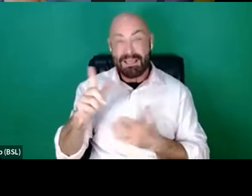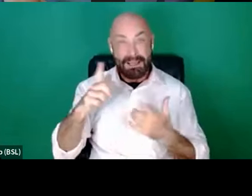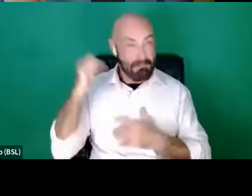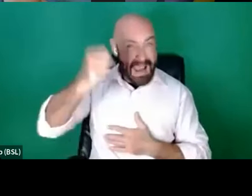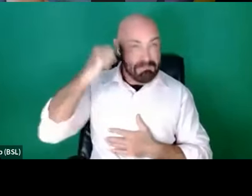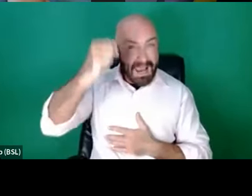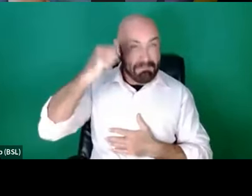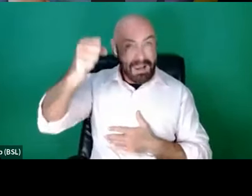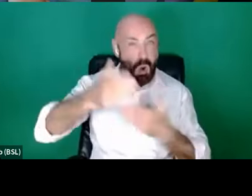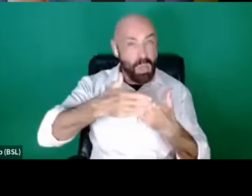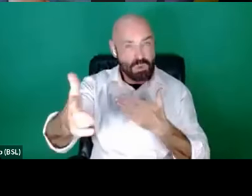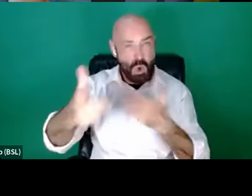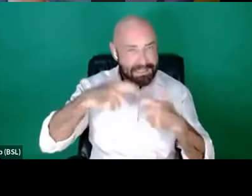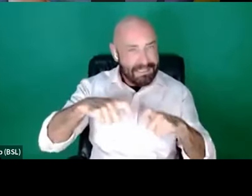hopefully, hopefully we can get those stories through.